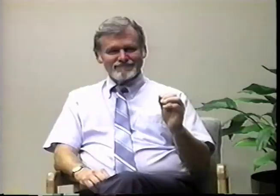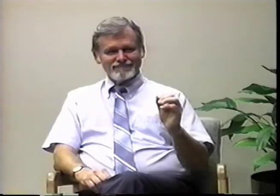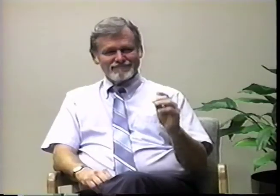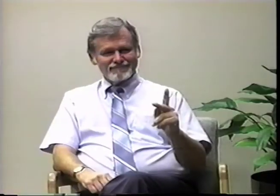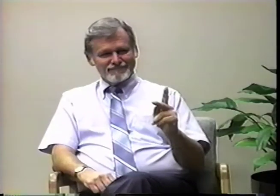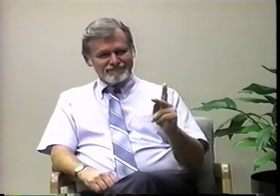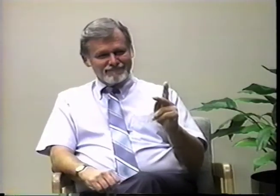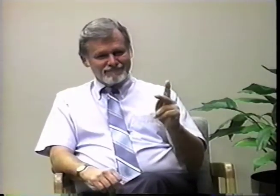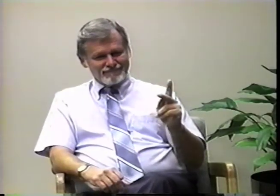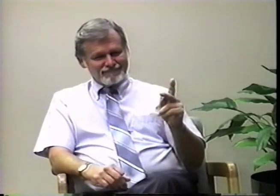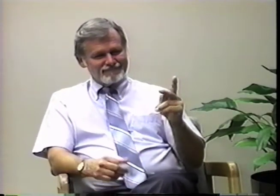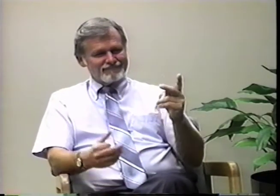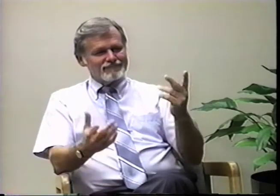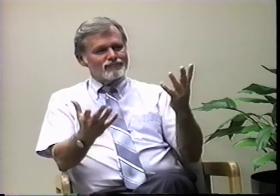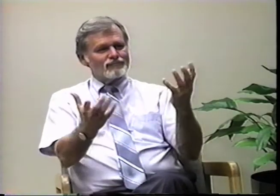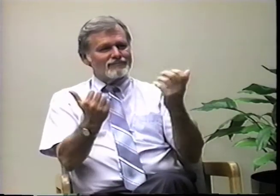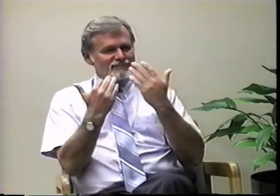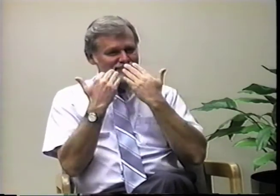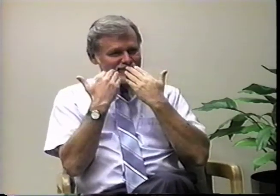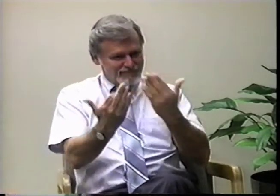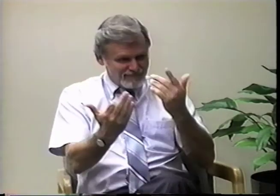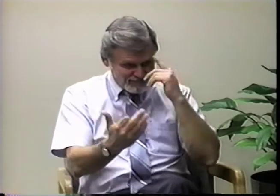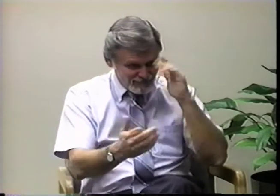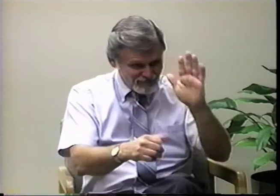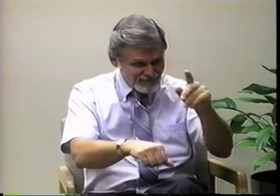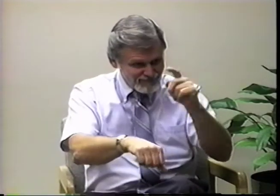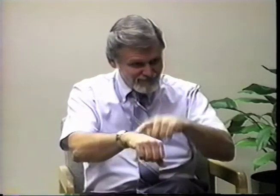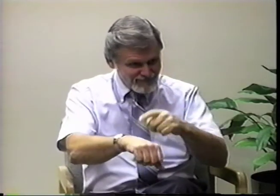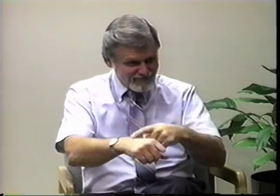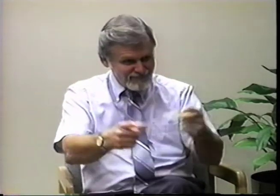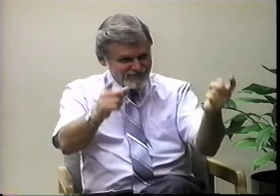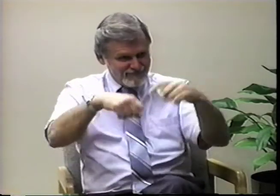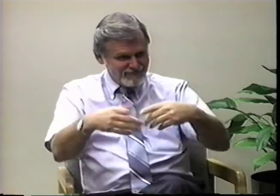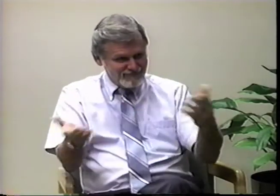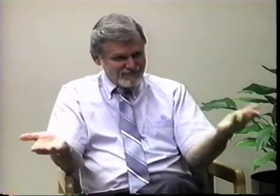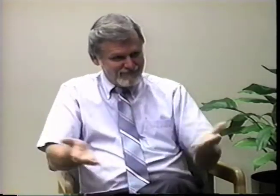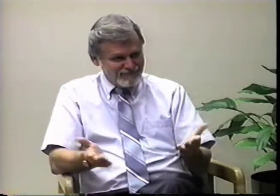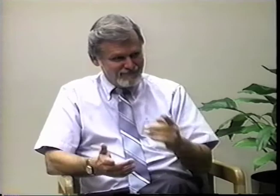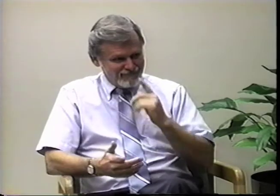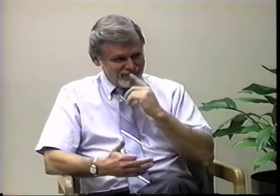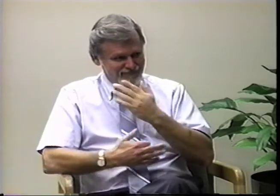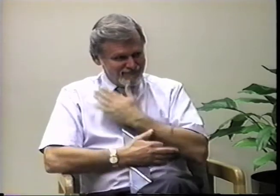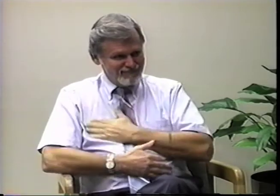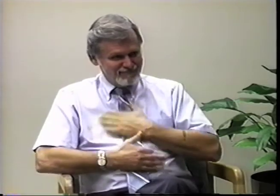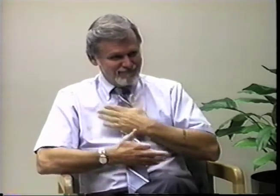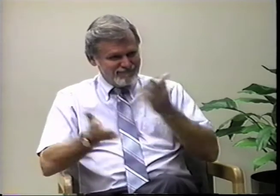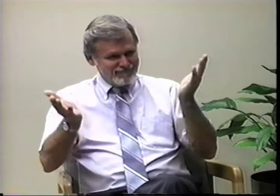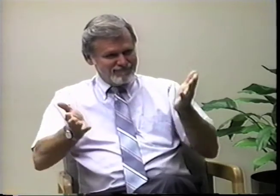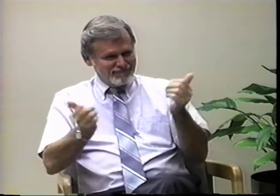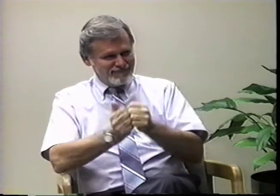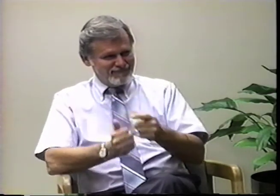All right. Well I want to thank the two of you for taking the time to come today.